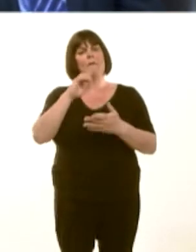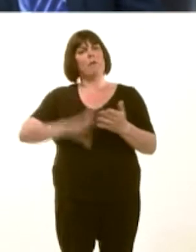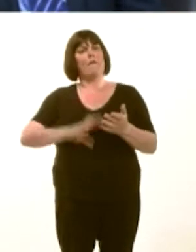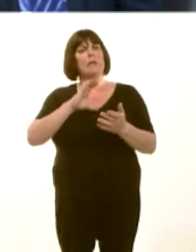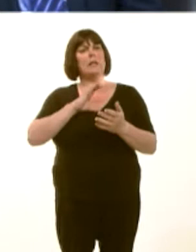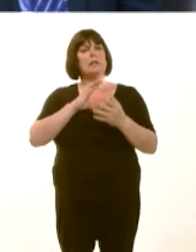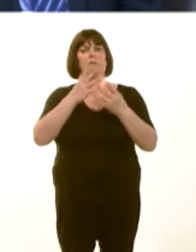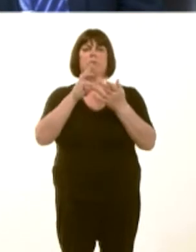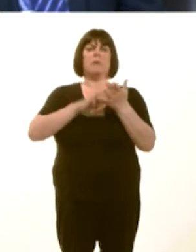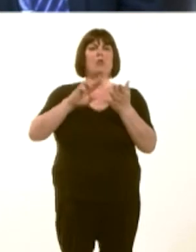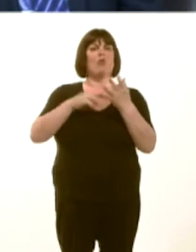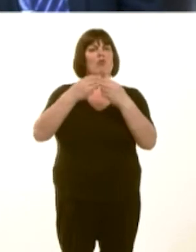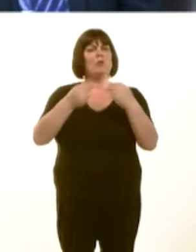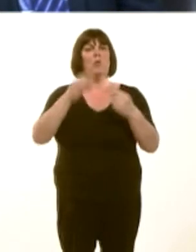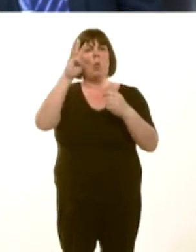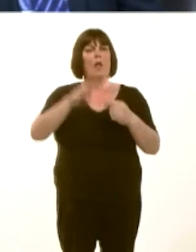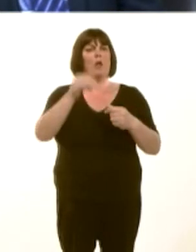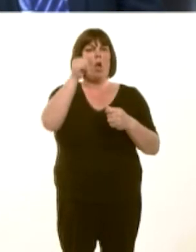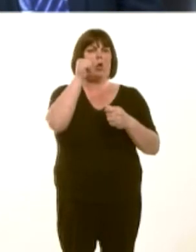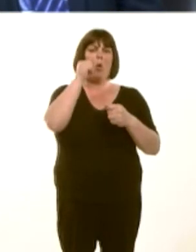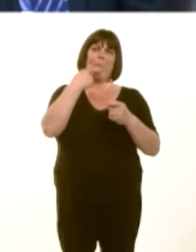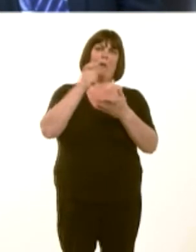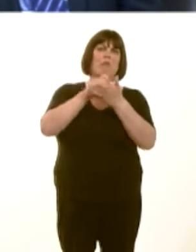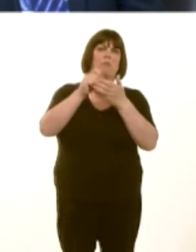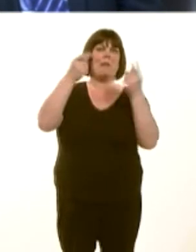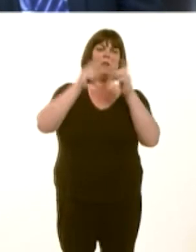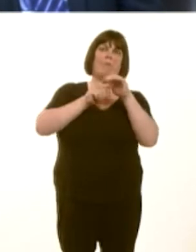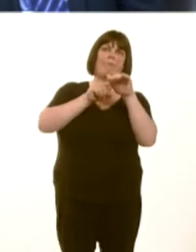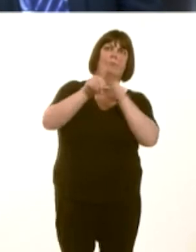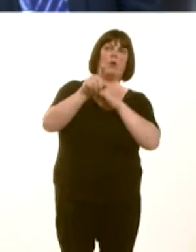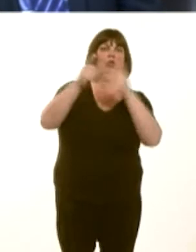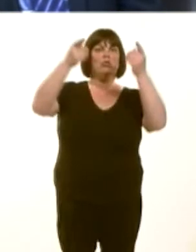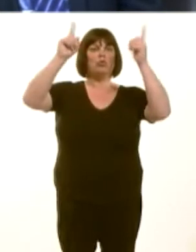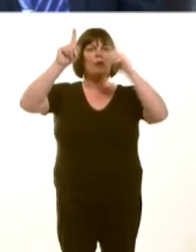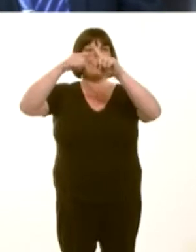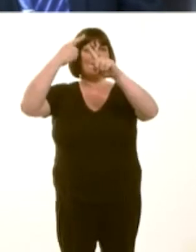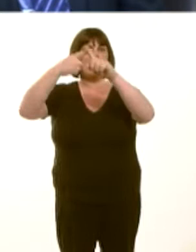I know that officials have written to the chief executive in order to seek assurances, following the publication of the survey.